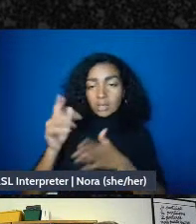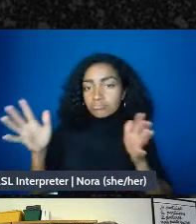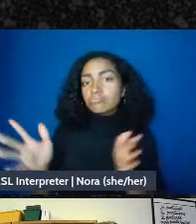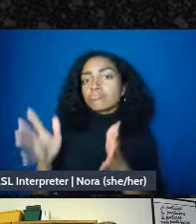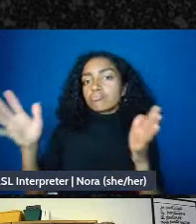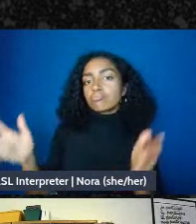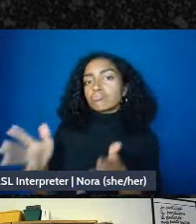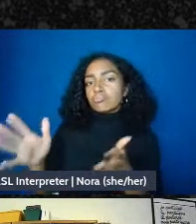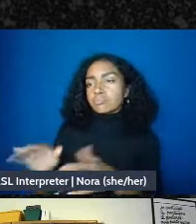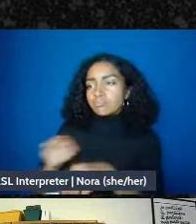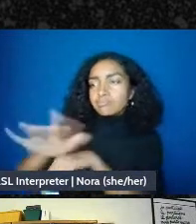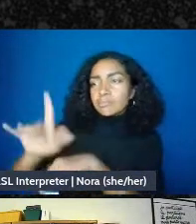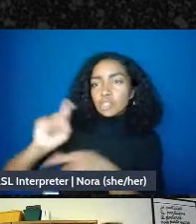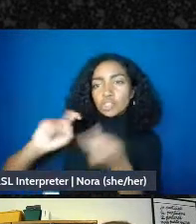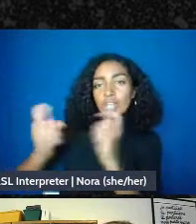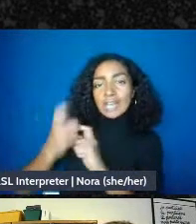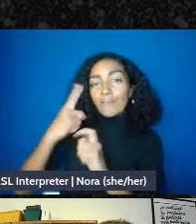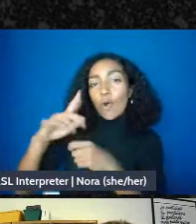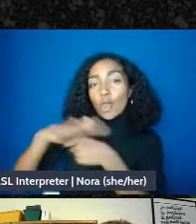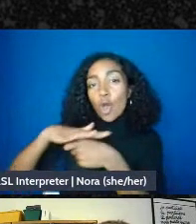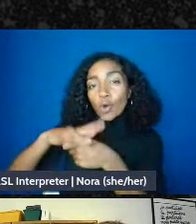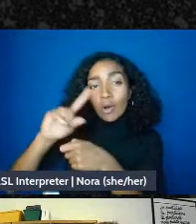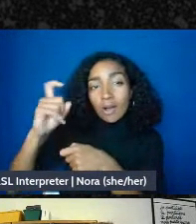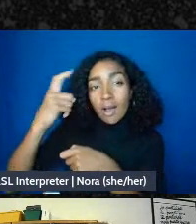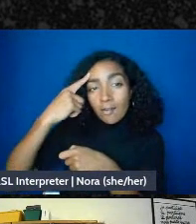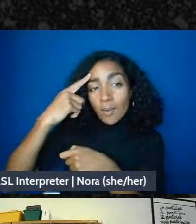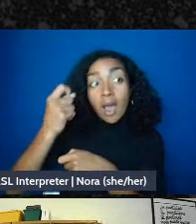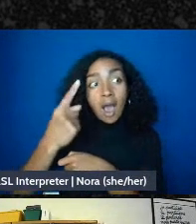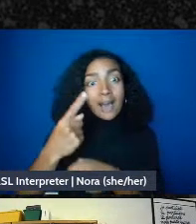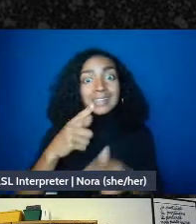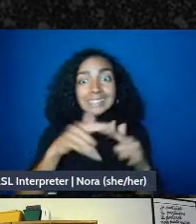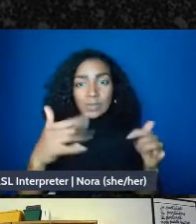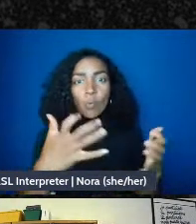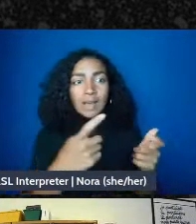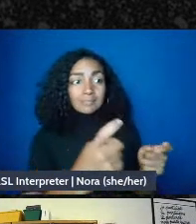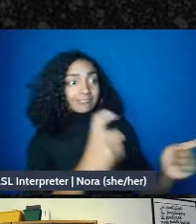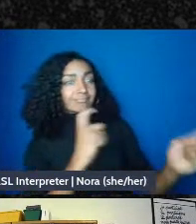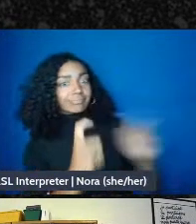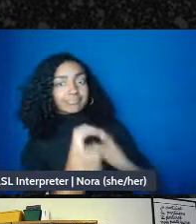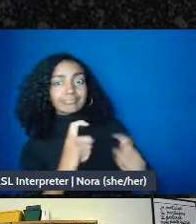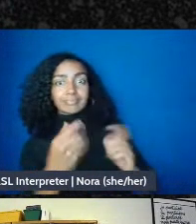but we want to receive donations to support shorter term initiatives for mutual aid